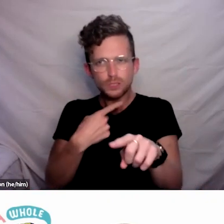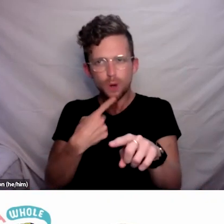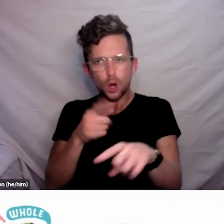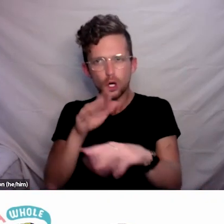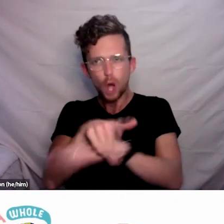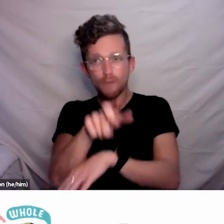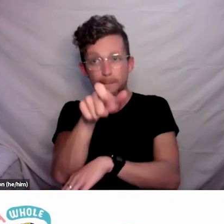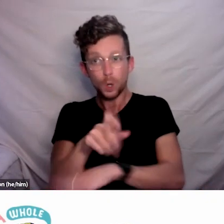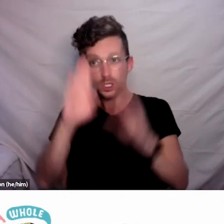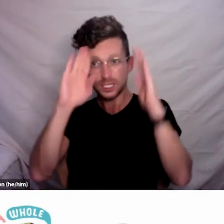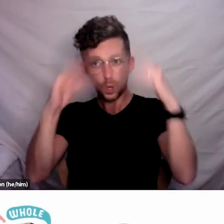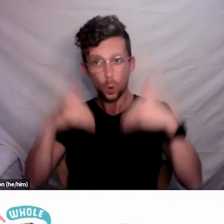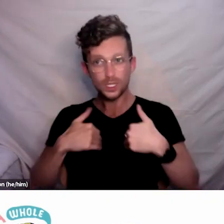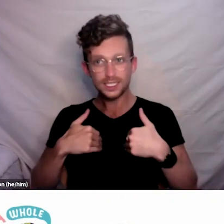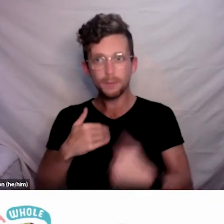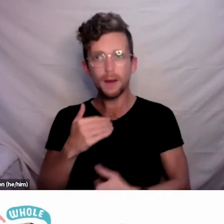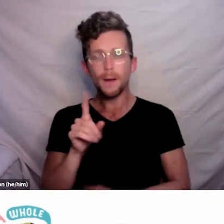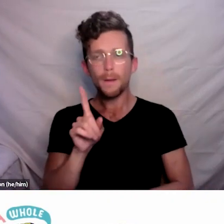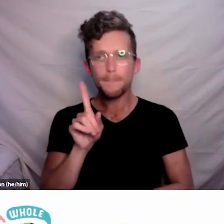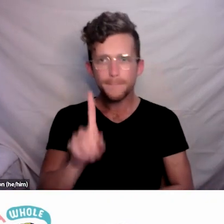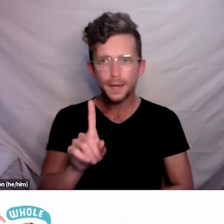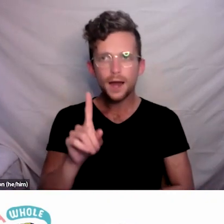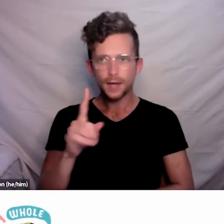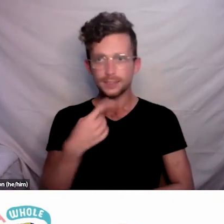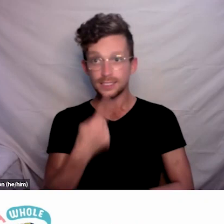But I would say that there needs to be plans in place and